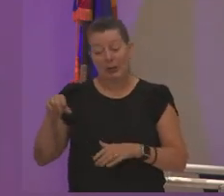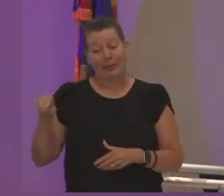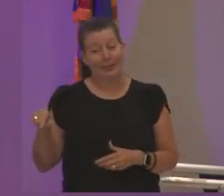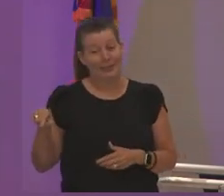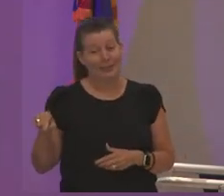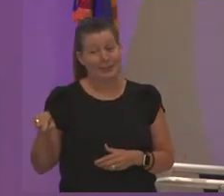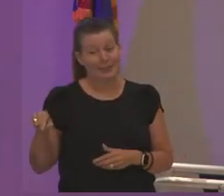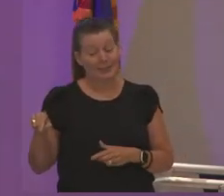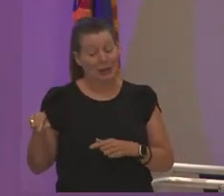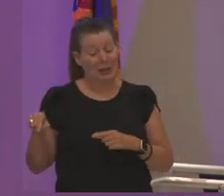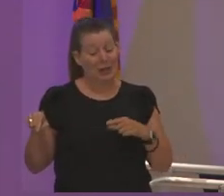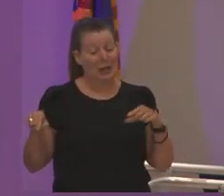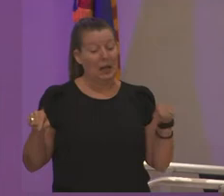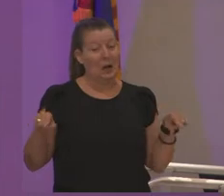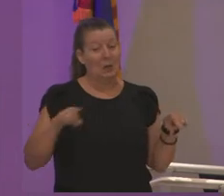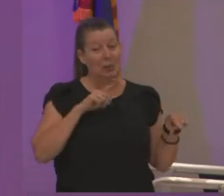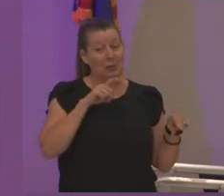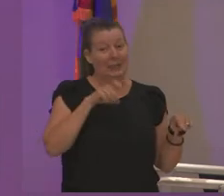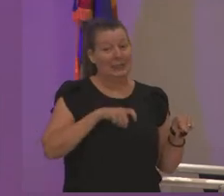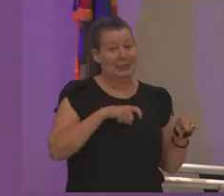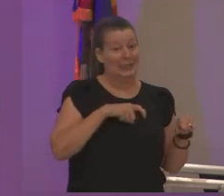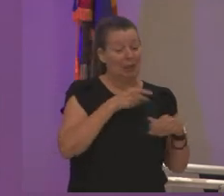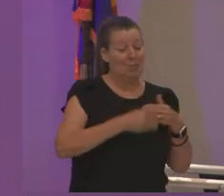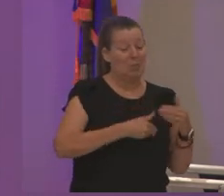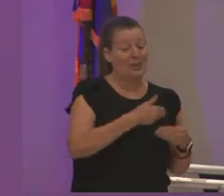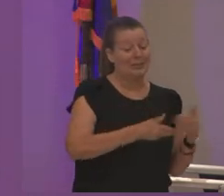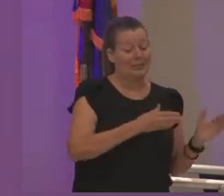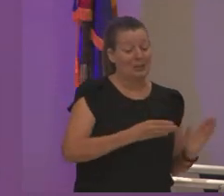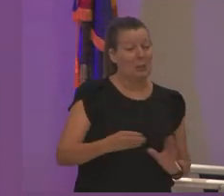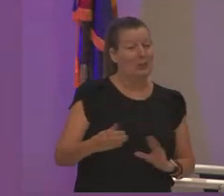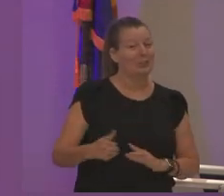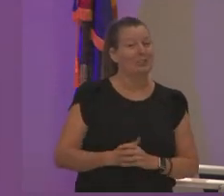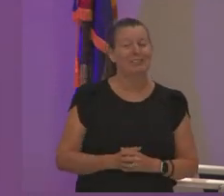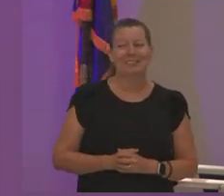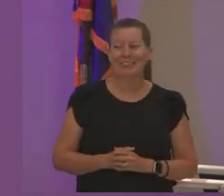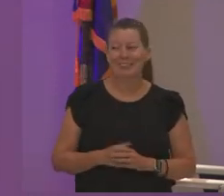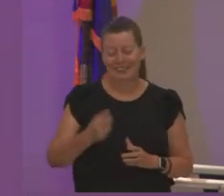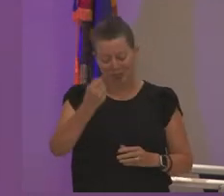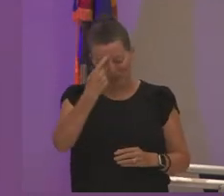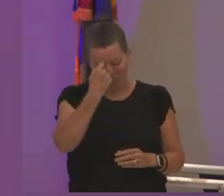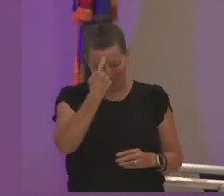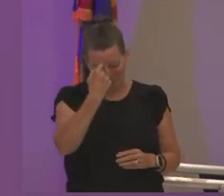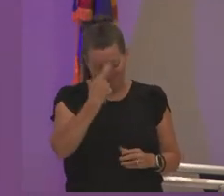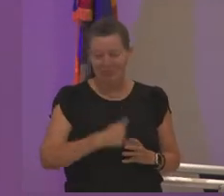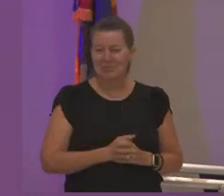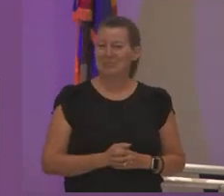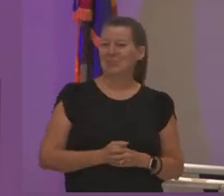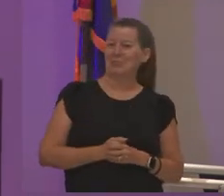we we really need some process in order i was like okay i see you i hear you and i appreciate that